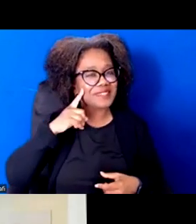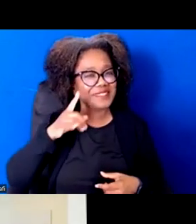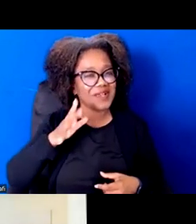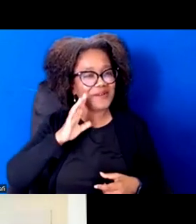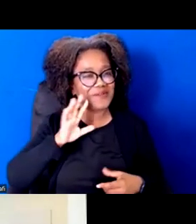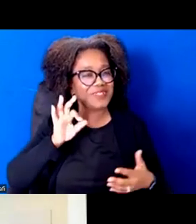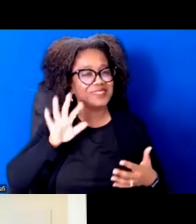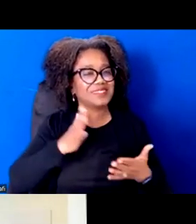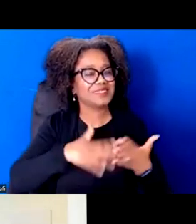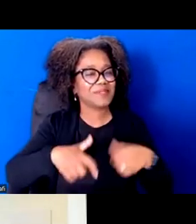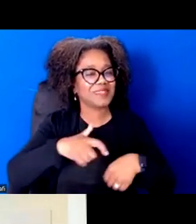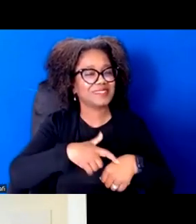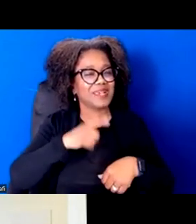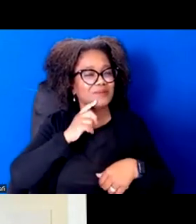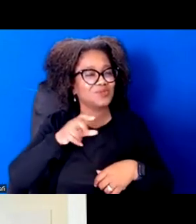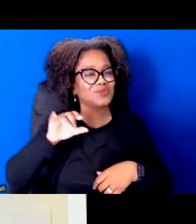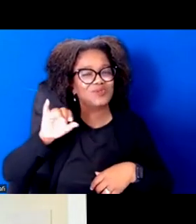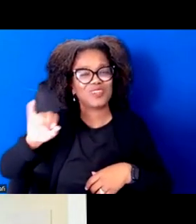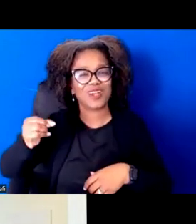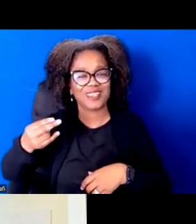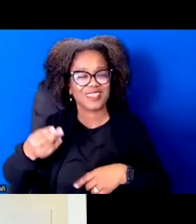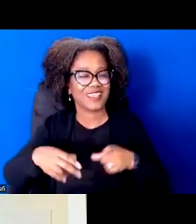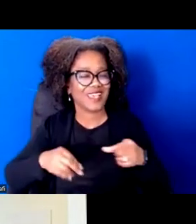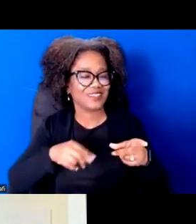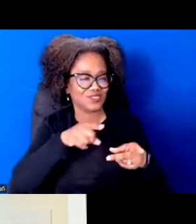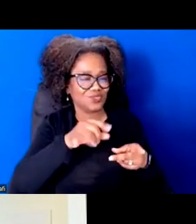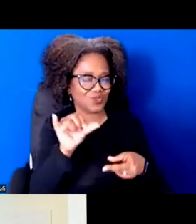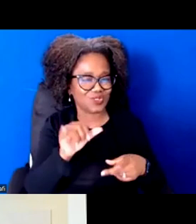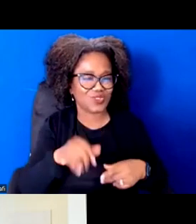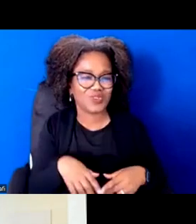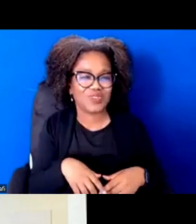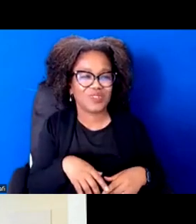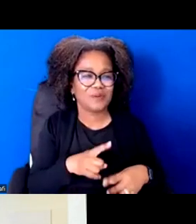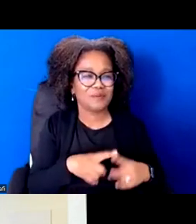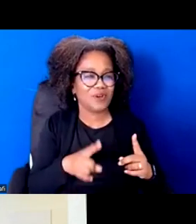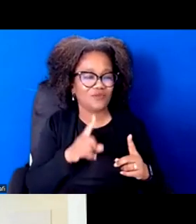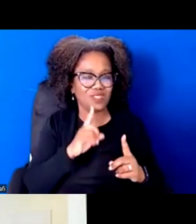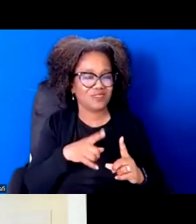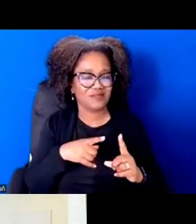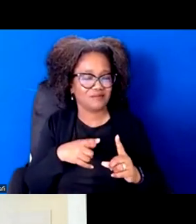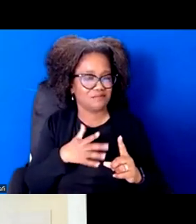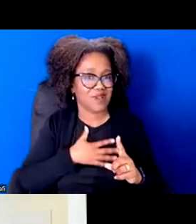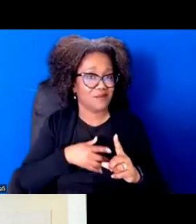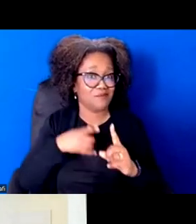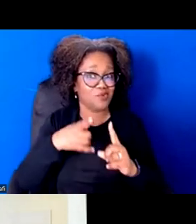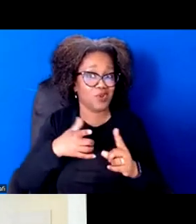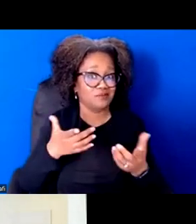The thing I would say is to really understand that the moment is now that we really need